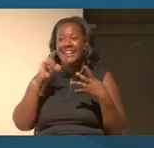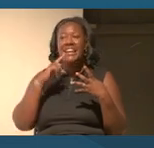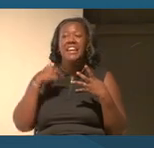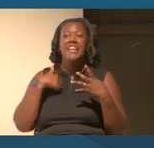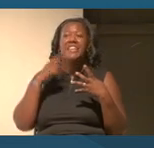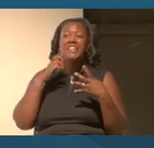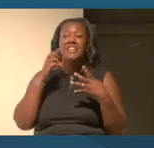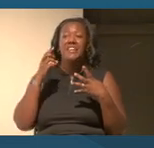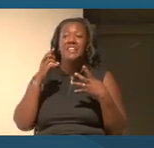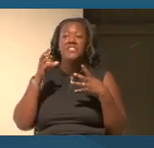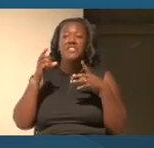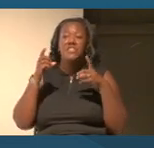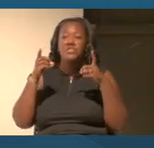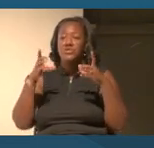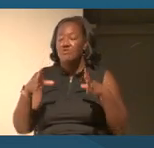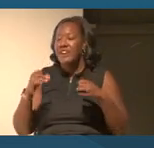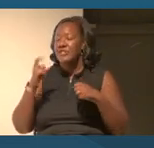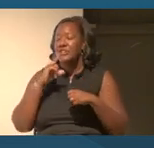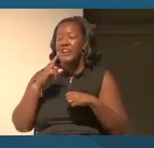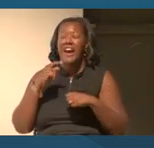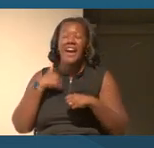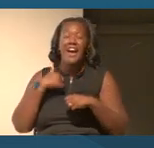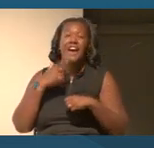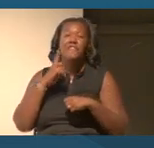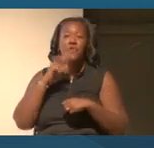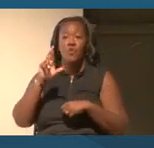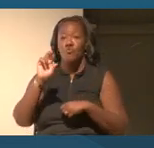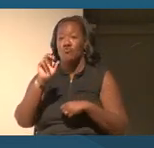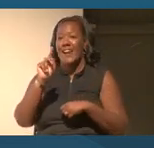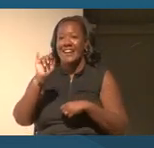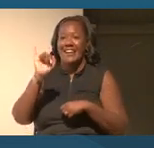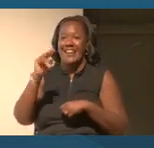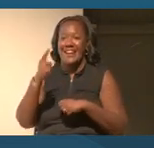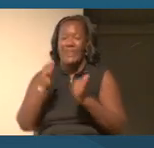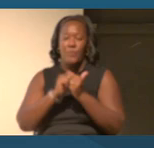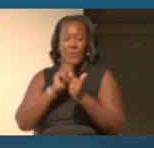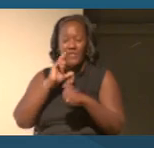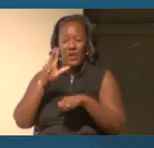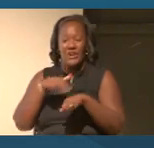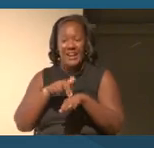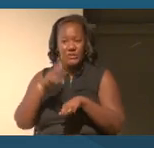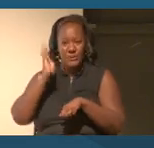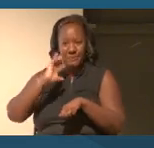Reckoning with Our Racial Past Initiative and also performs multiple hats, multiple